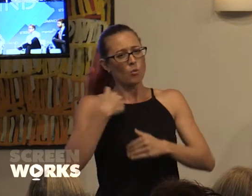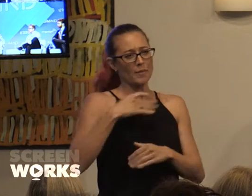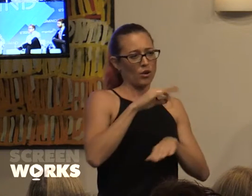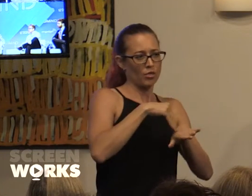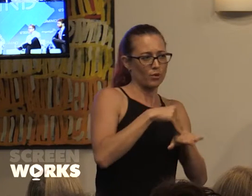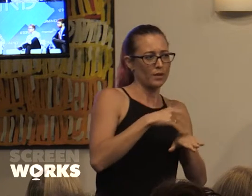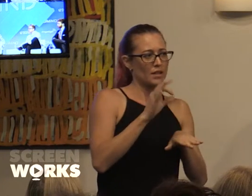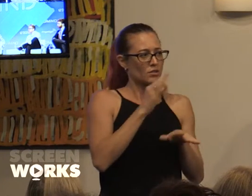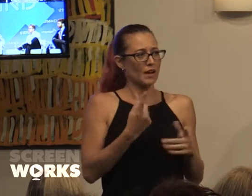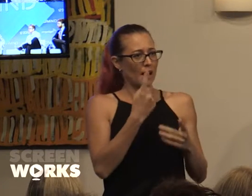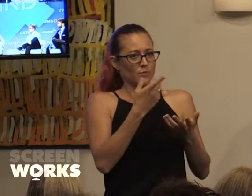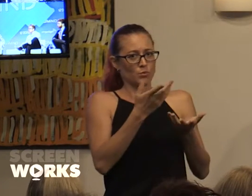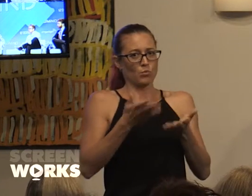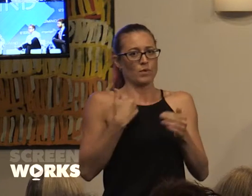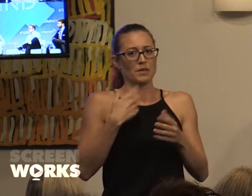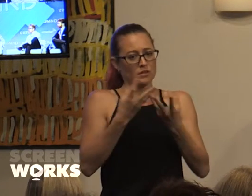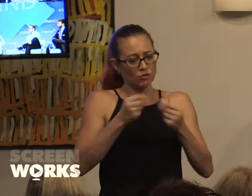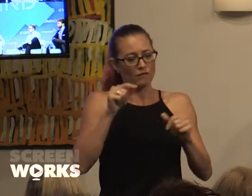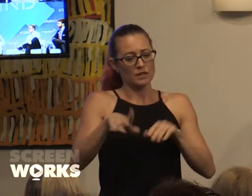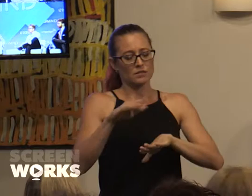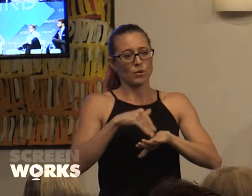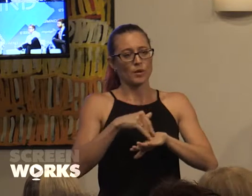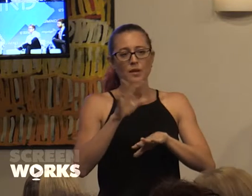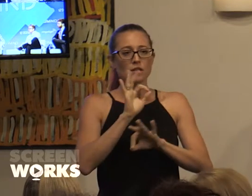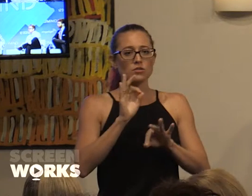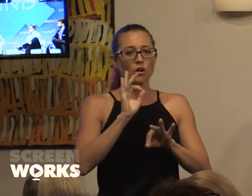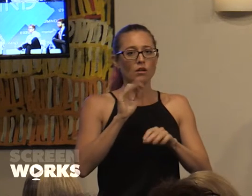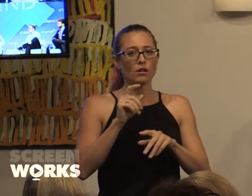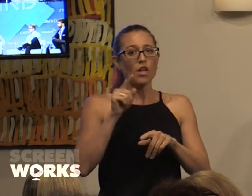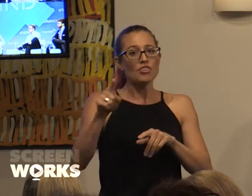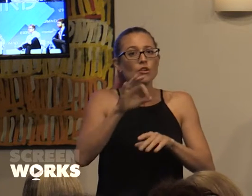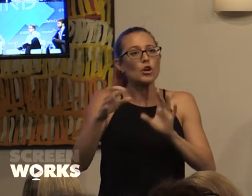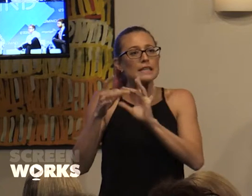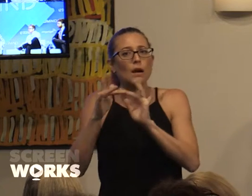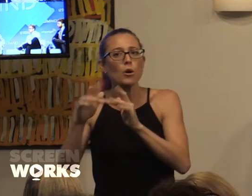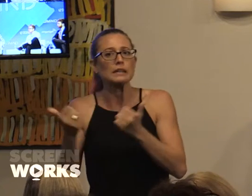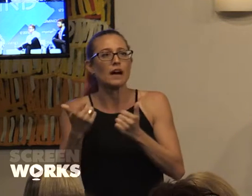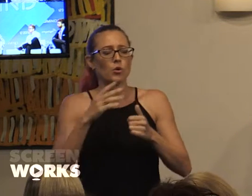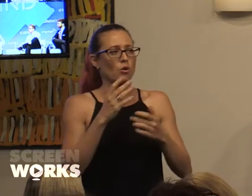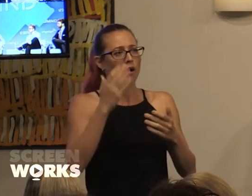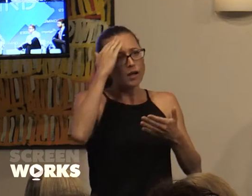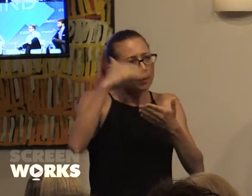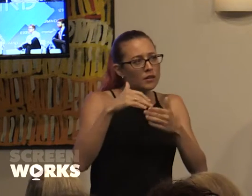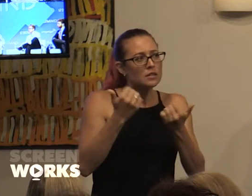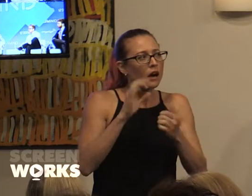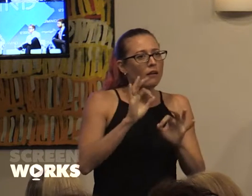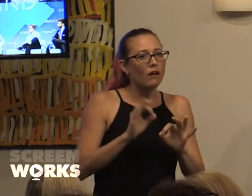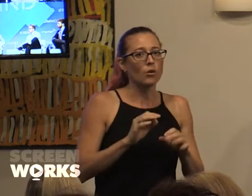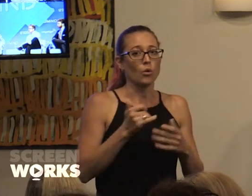up to women to solve this problem. Its not that they're not networked enough or they're not experienced enough or just not enough.